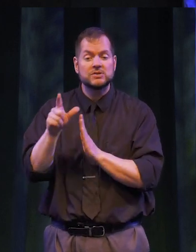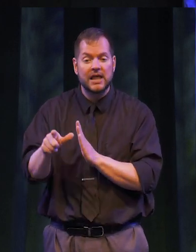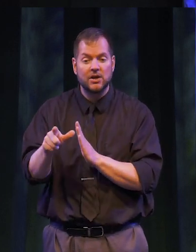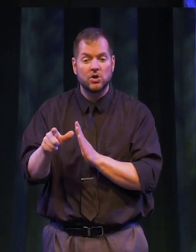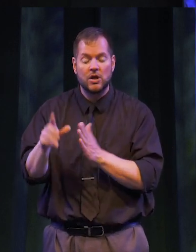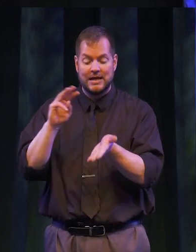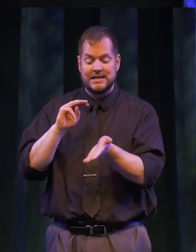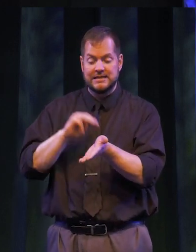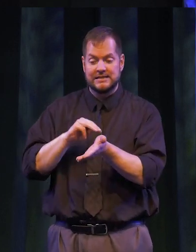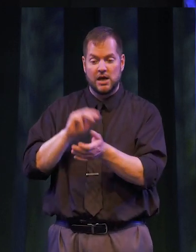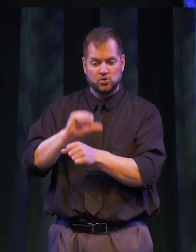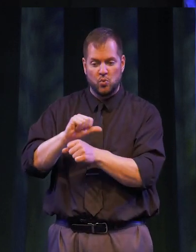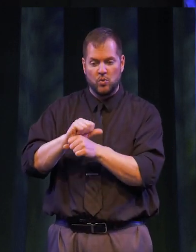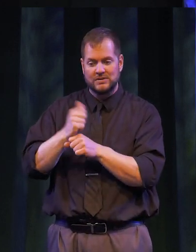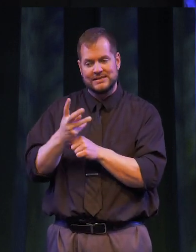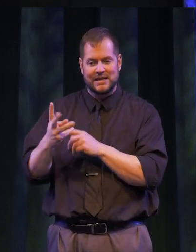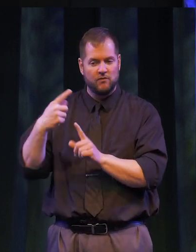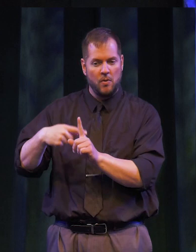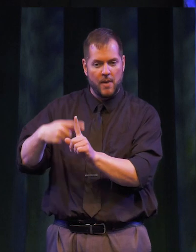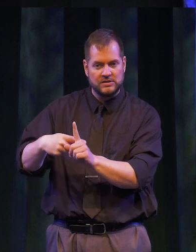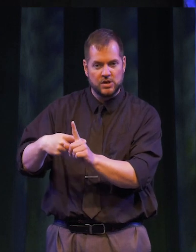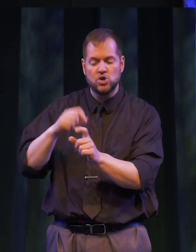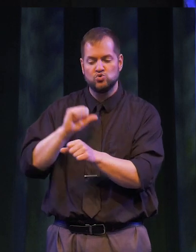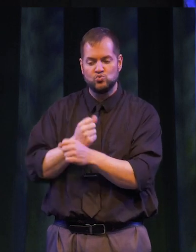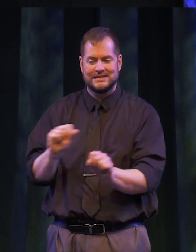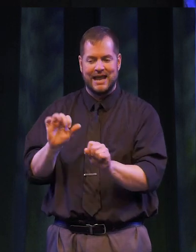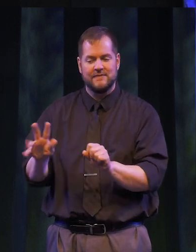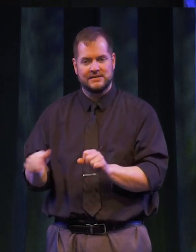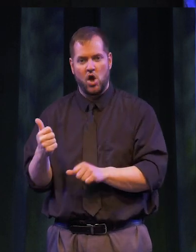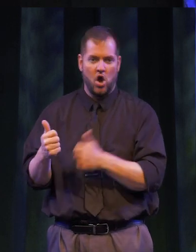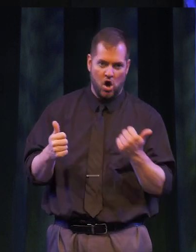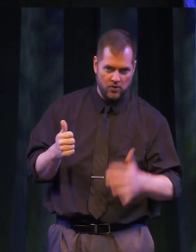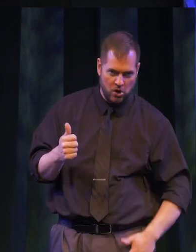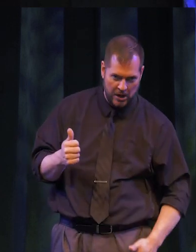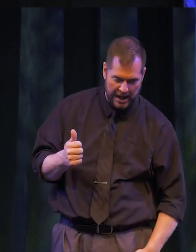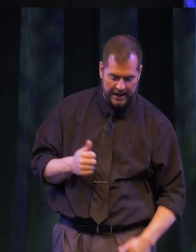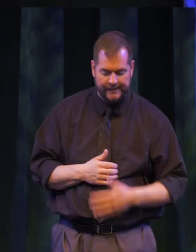later, a doctor worked -- over a period of months -- to save his other leg. Inspired